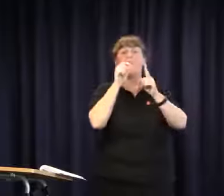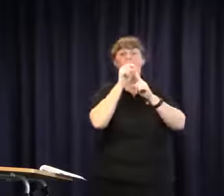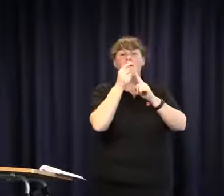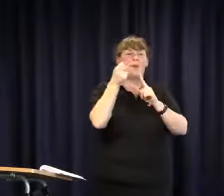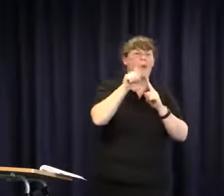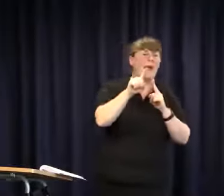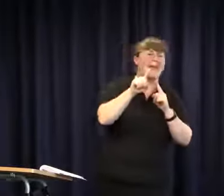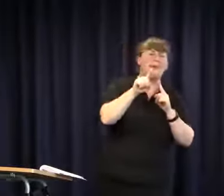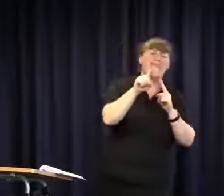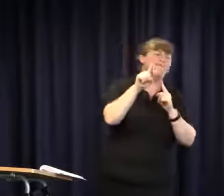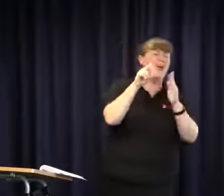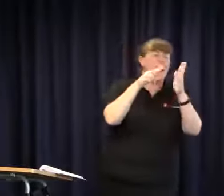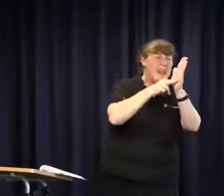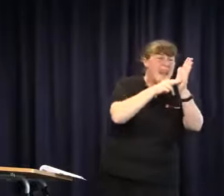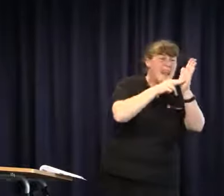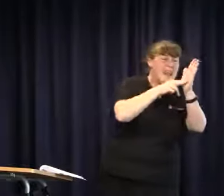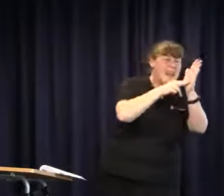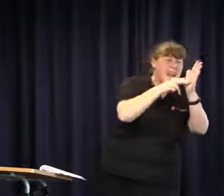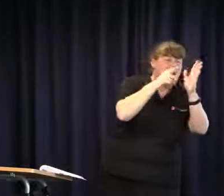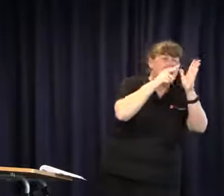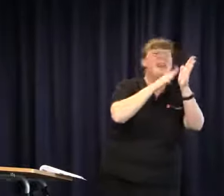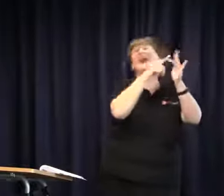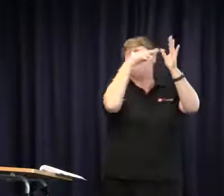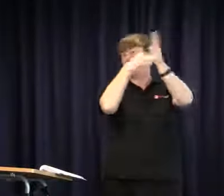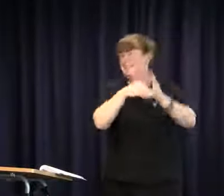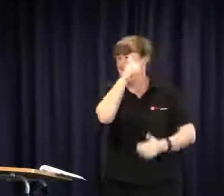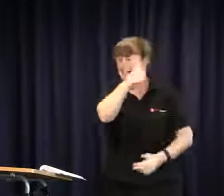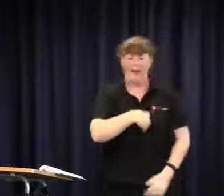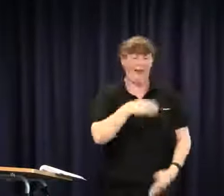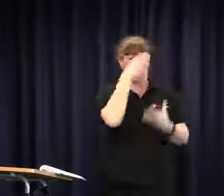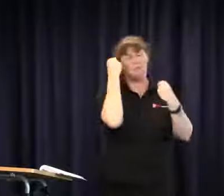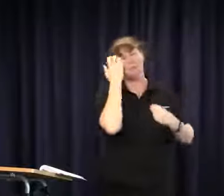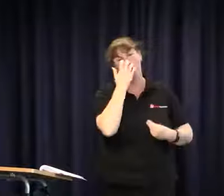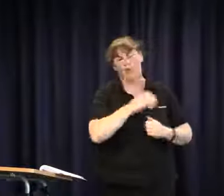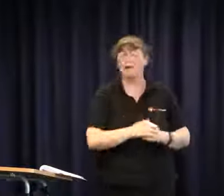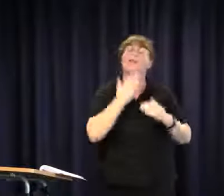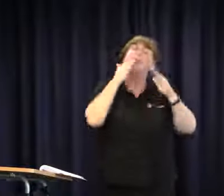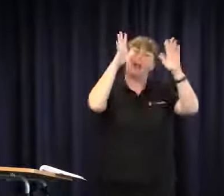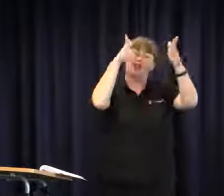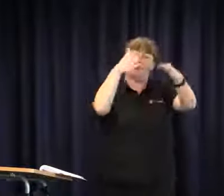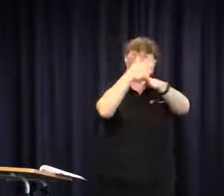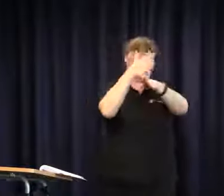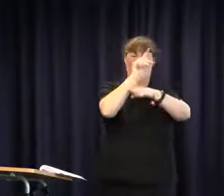so much to Michael Parremore and I can never spell your name Niaz let alone pronounce it.